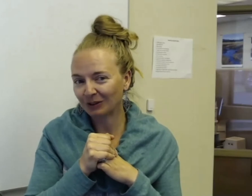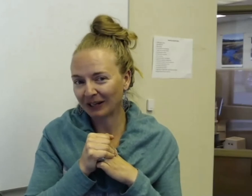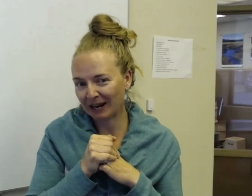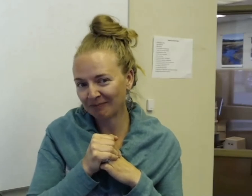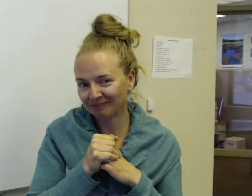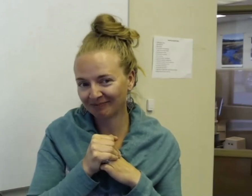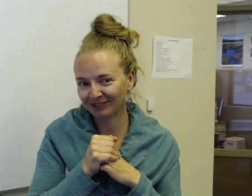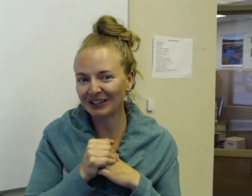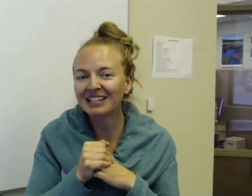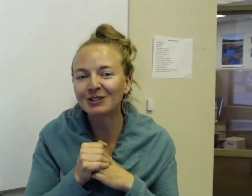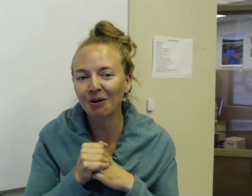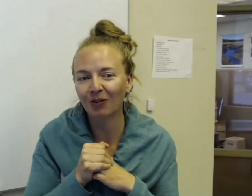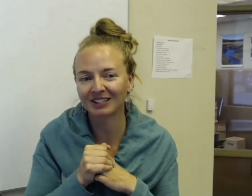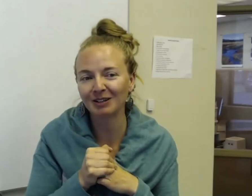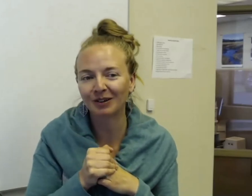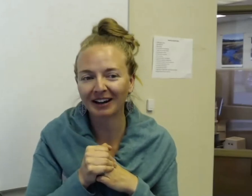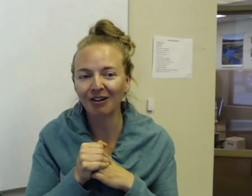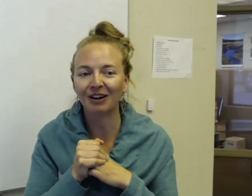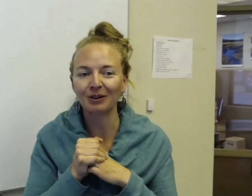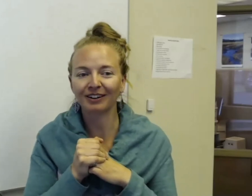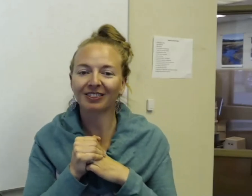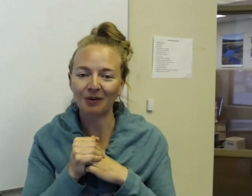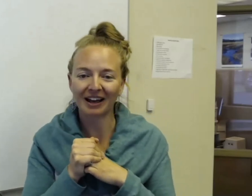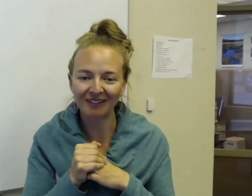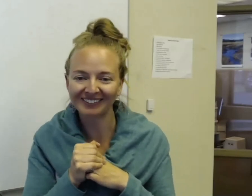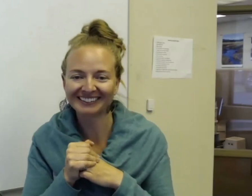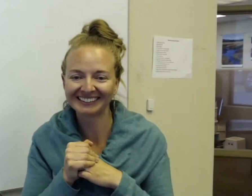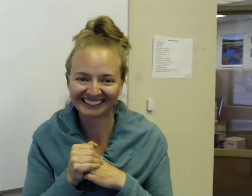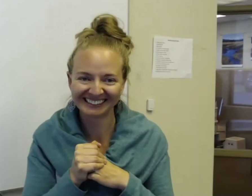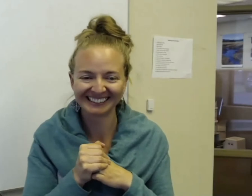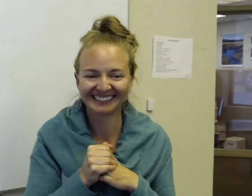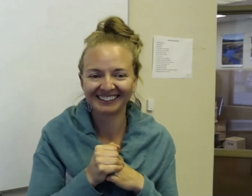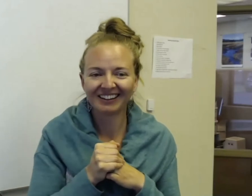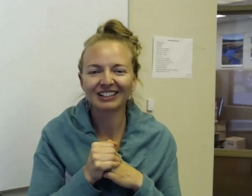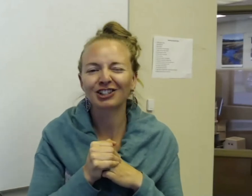this little game? Do you think you know all the signs right now if I were to throw it out.